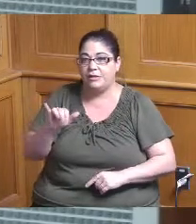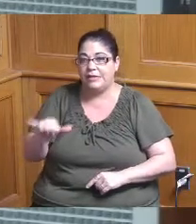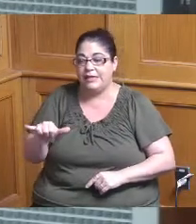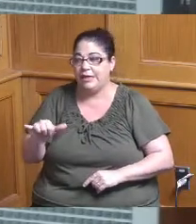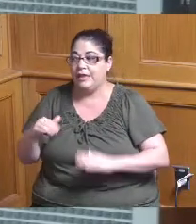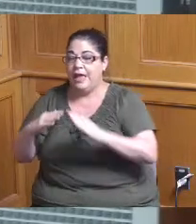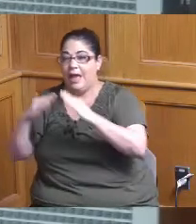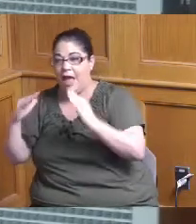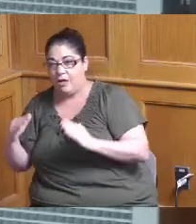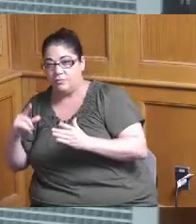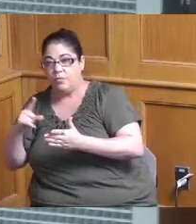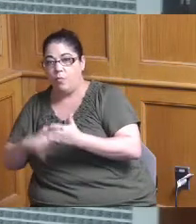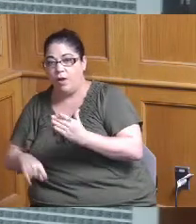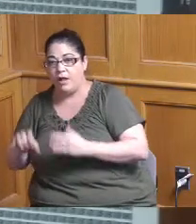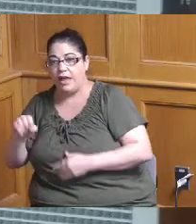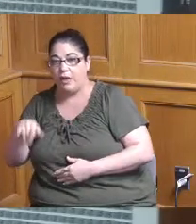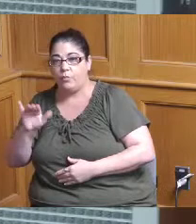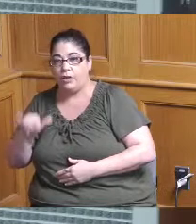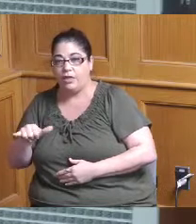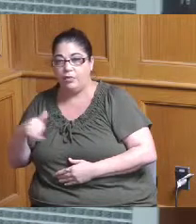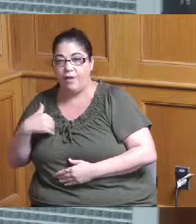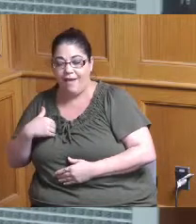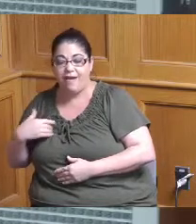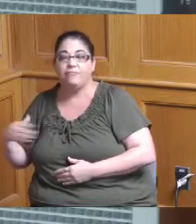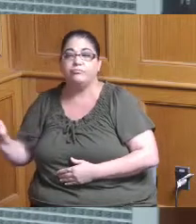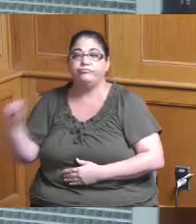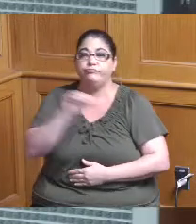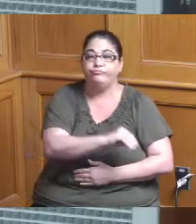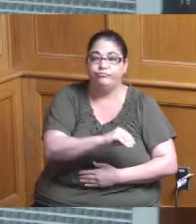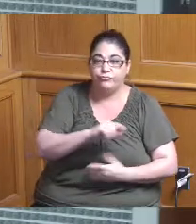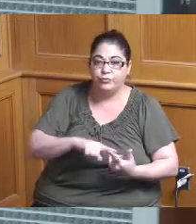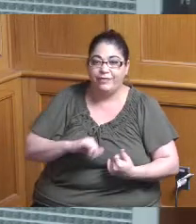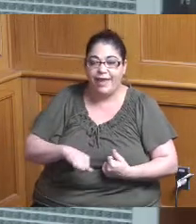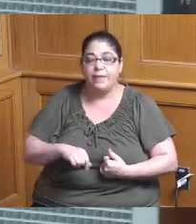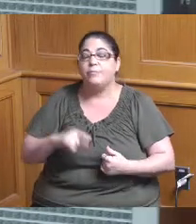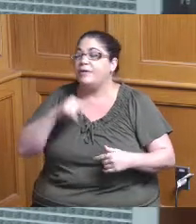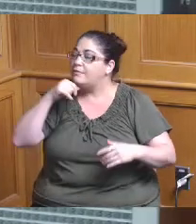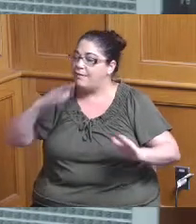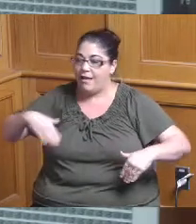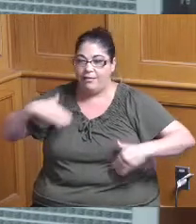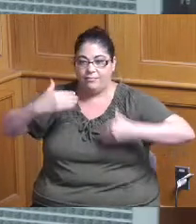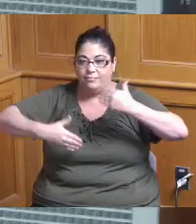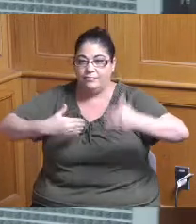land lease but they're not far enough along in their process that they can tell me okay it's